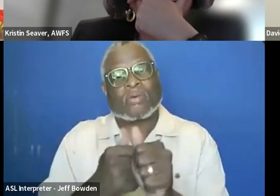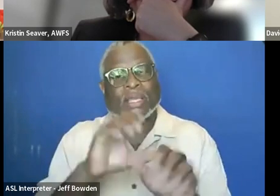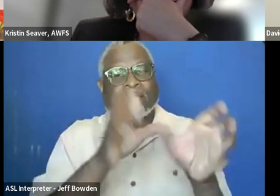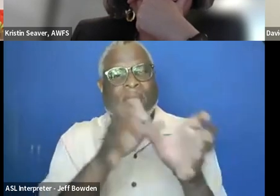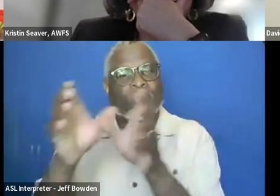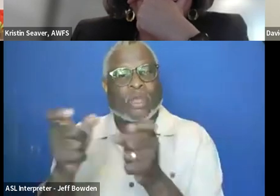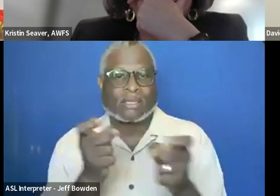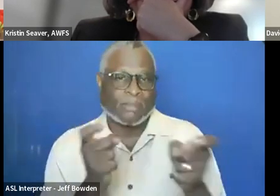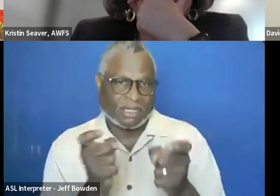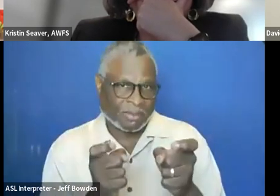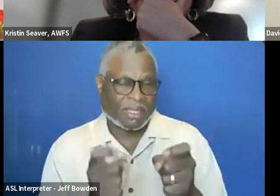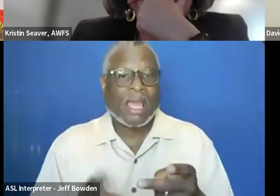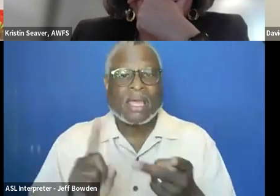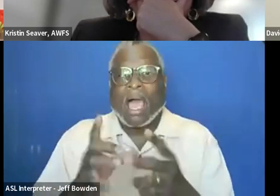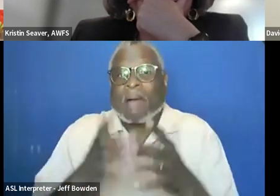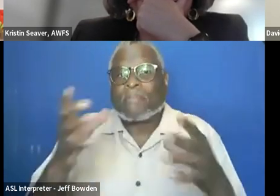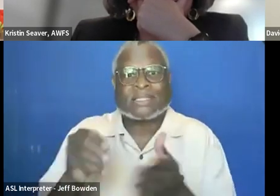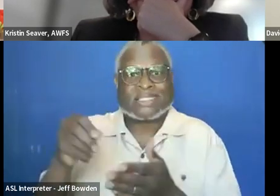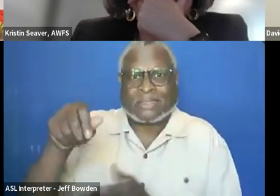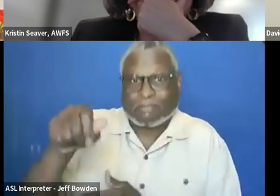and then how much of our spending is considered out of line.